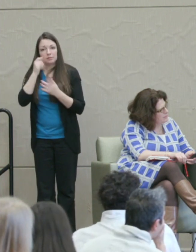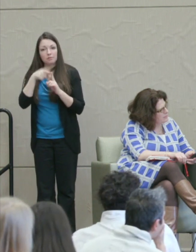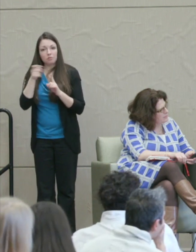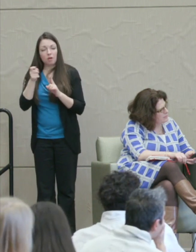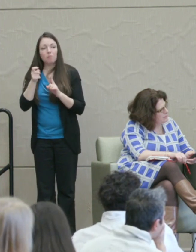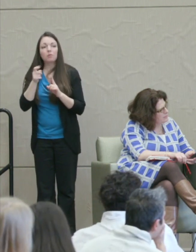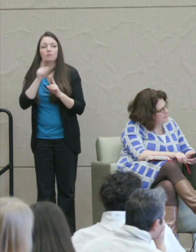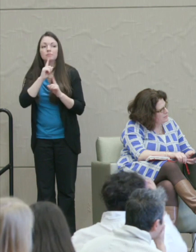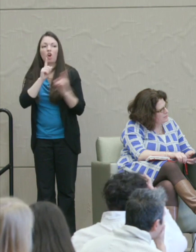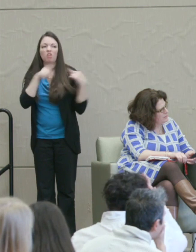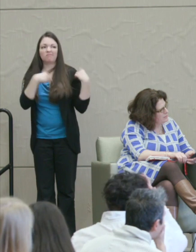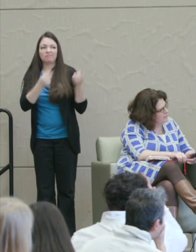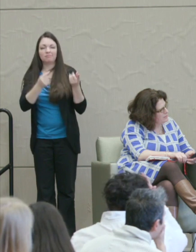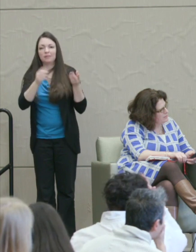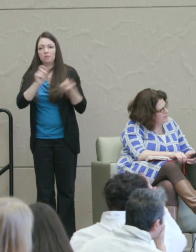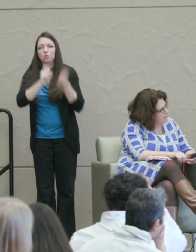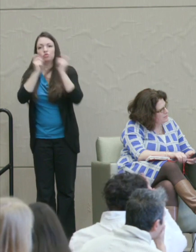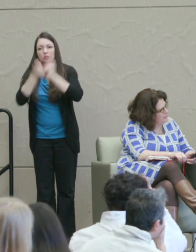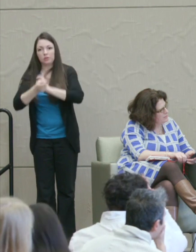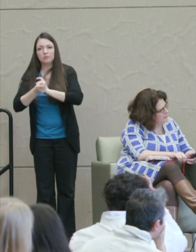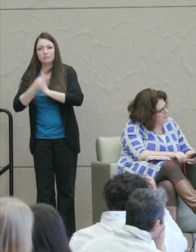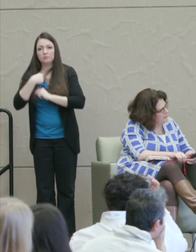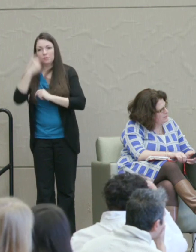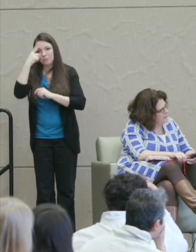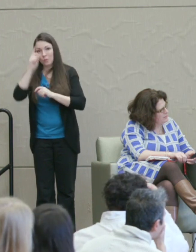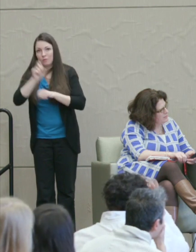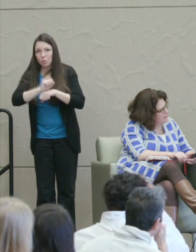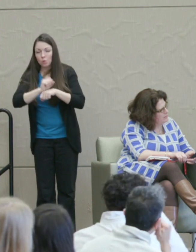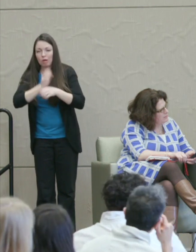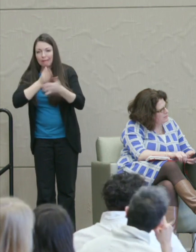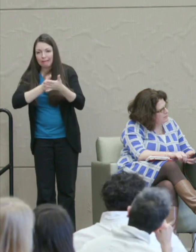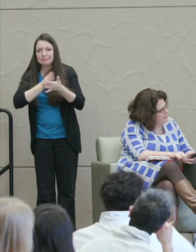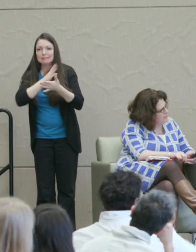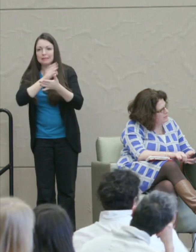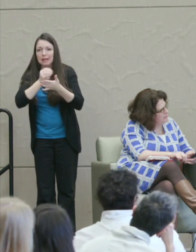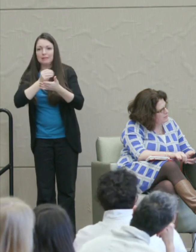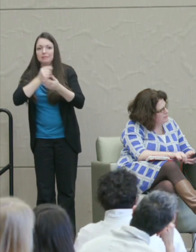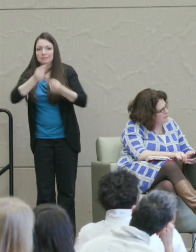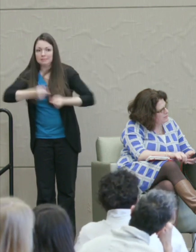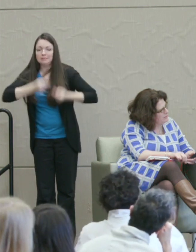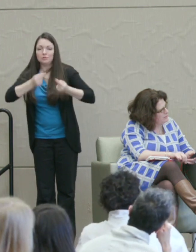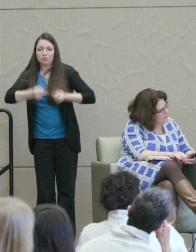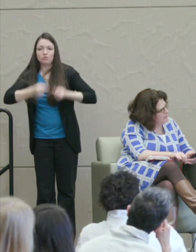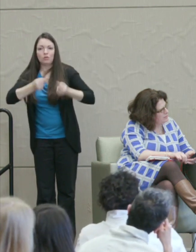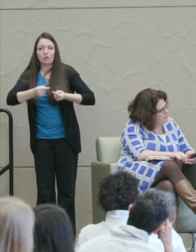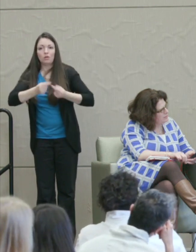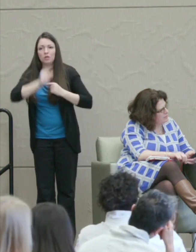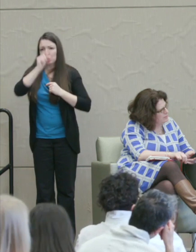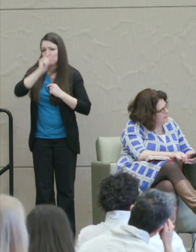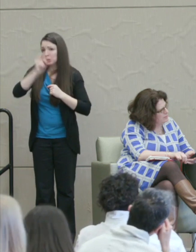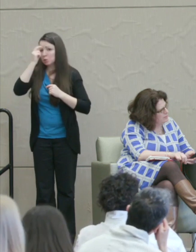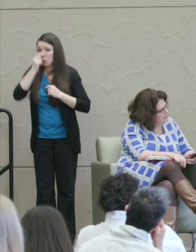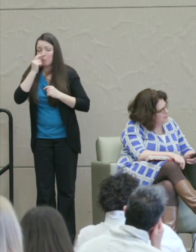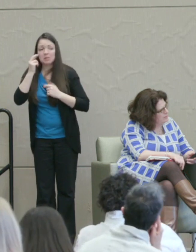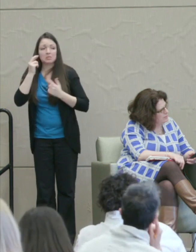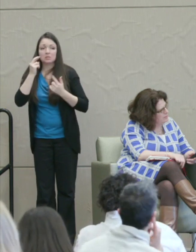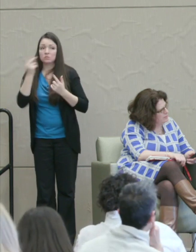So you have to work against it. And it's an uphill struggle. And the Greeks and Romans were constantly working against it but they didn't really